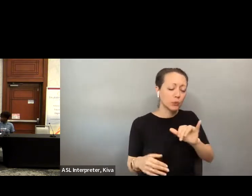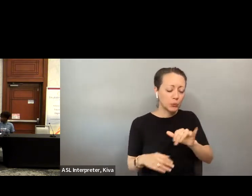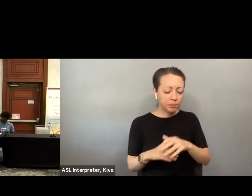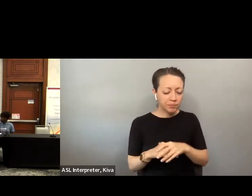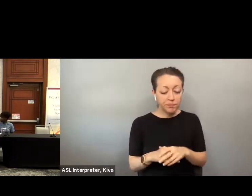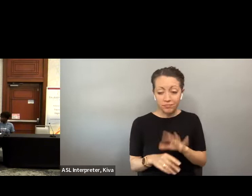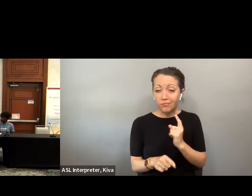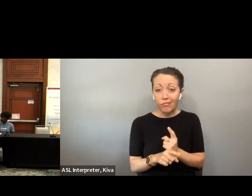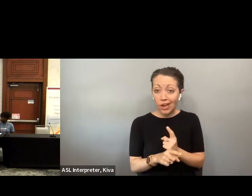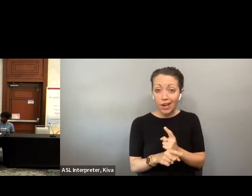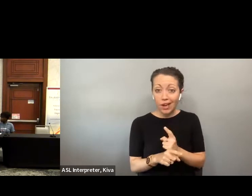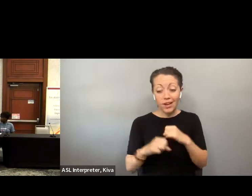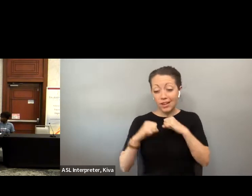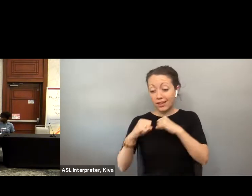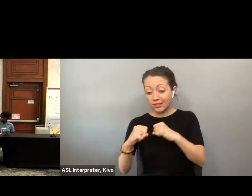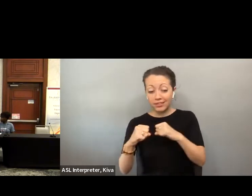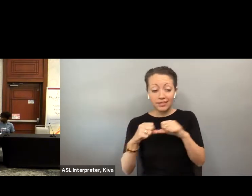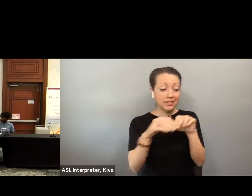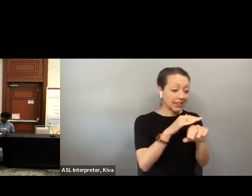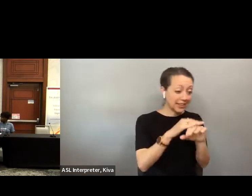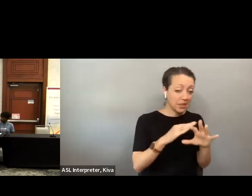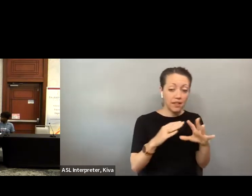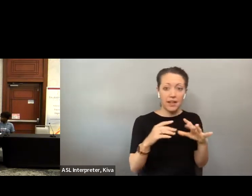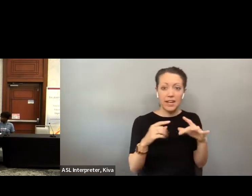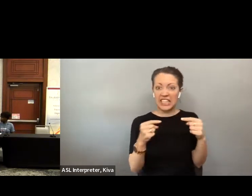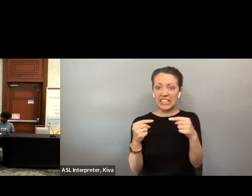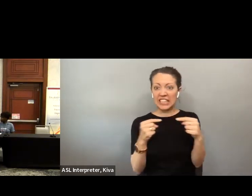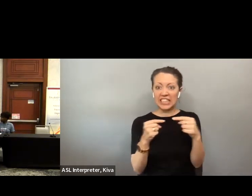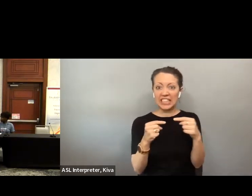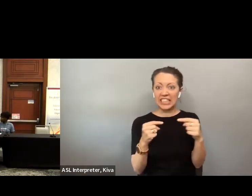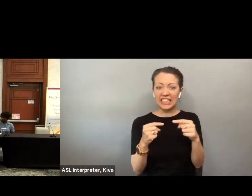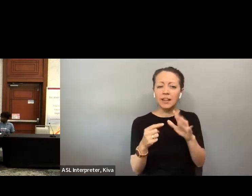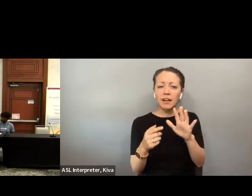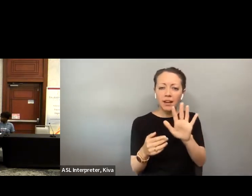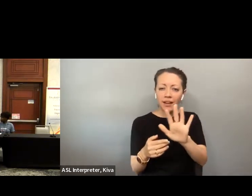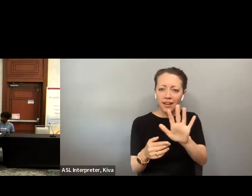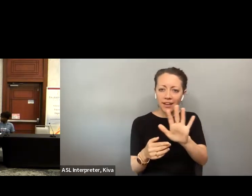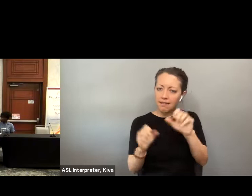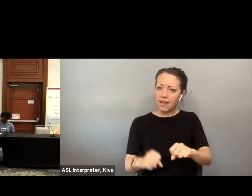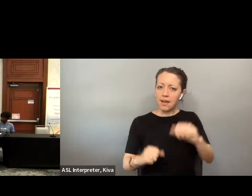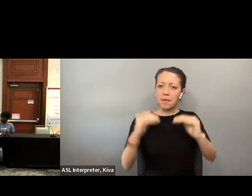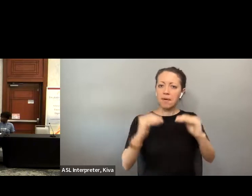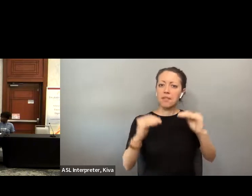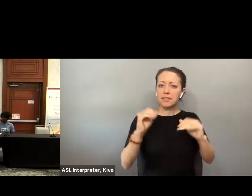Yeah, So I wanna kind of speak to a lot of what Alex mentioned, and and even before him there is a tension between security and accessibility. a lot of what Alex mentioned and even before him. There is but it doesn't have always be a trade off between one or the other.